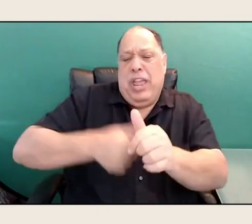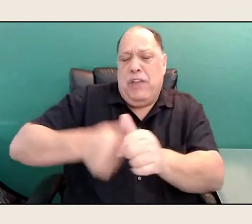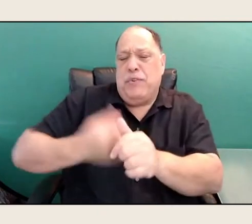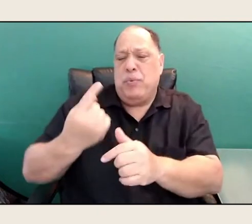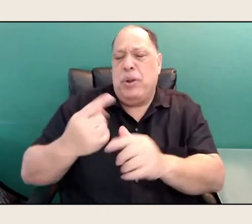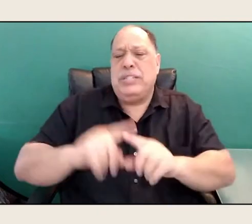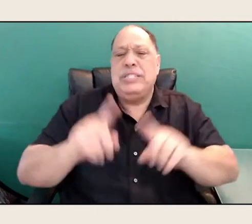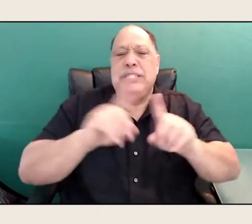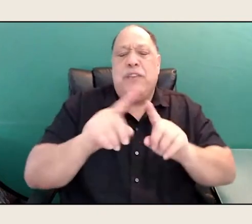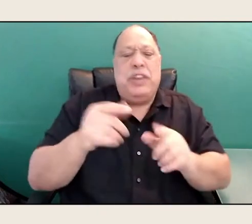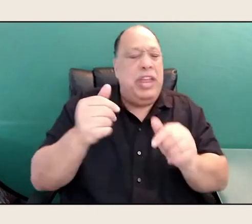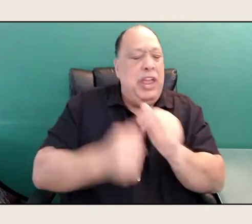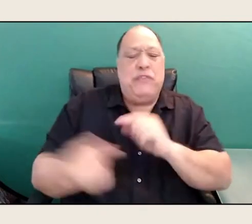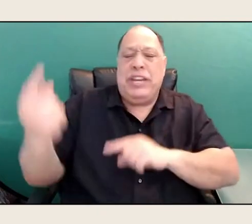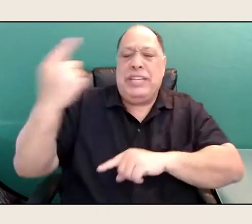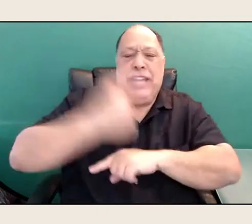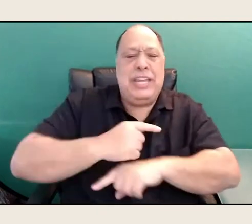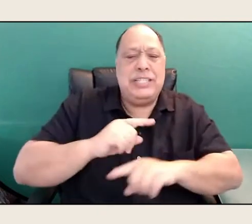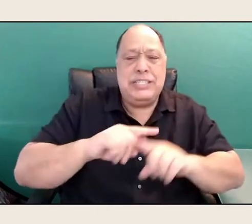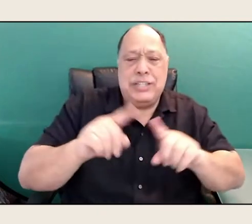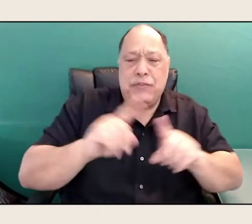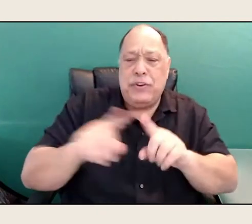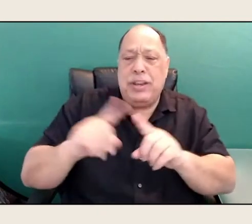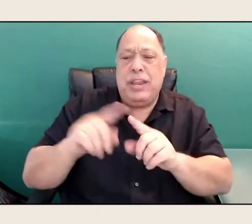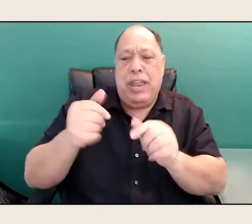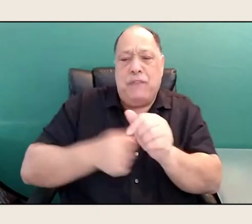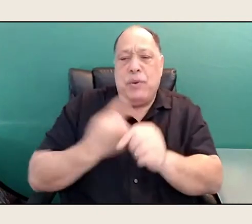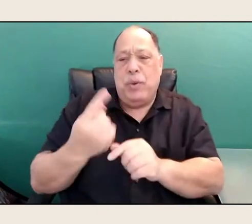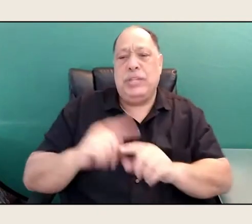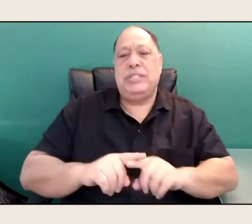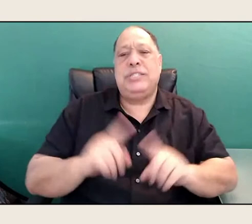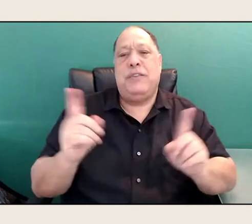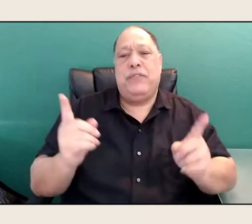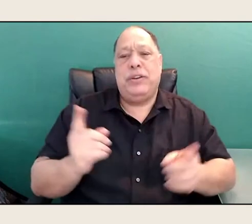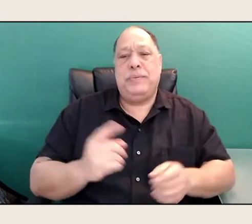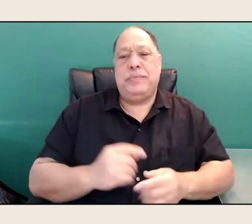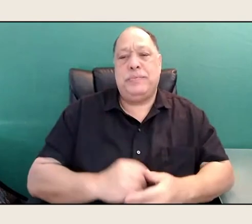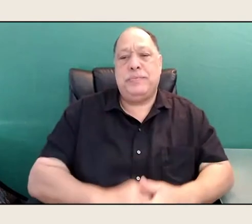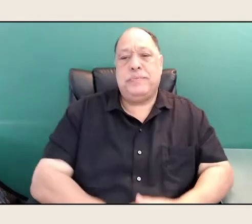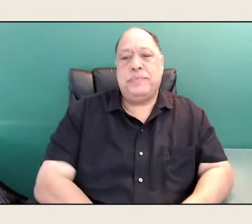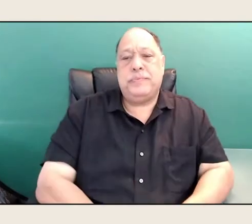Every one of them is different. And some take 10 years to be born.